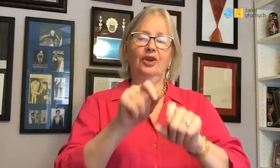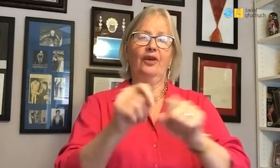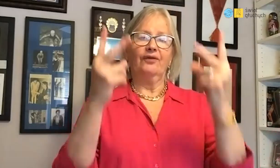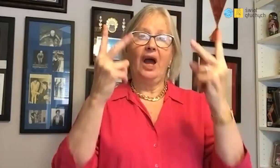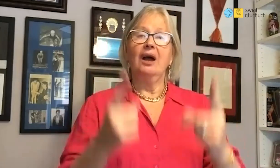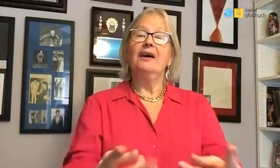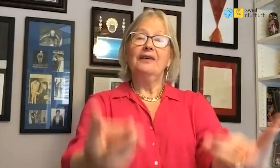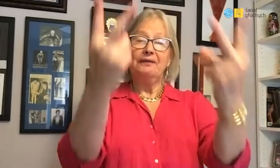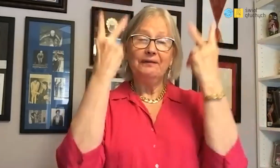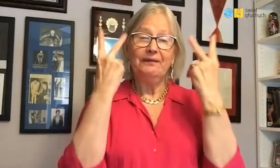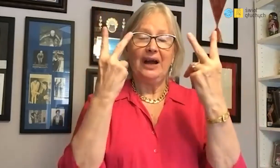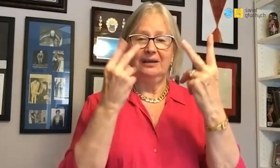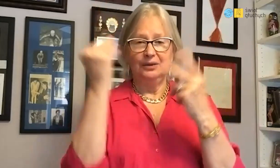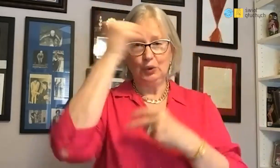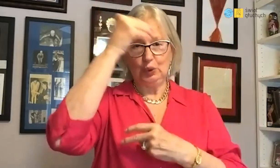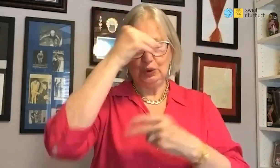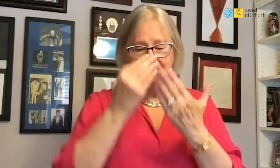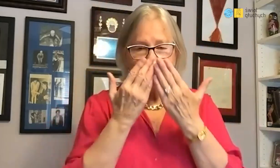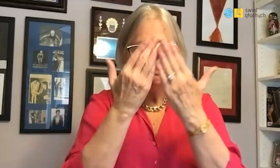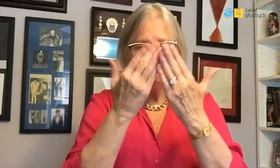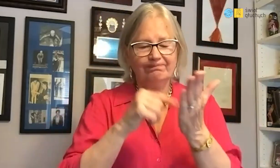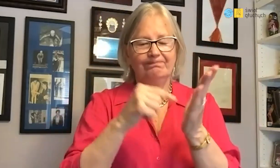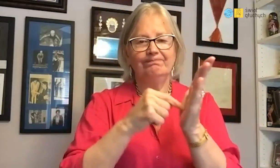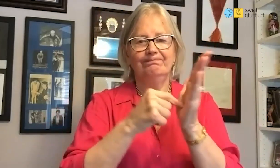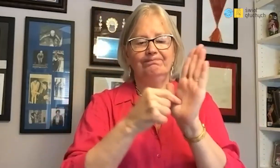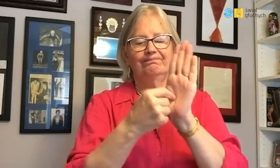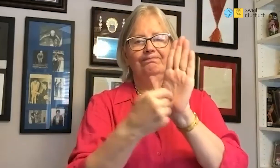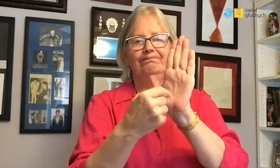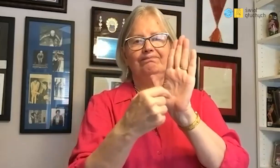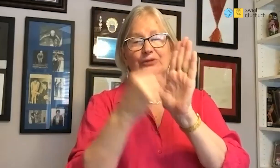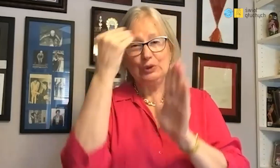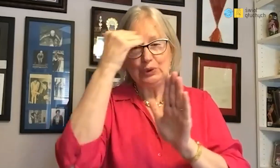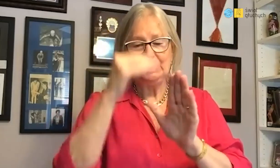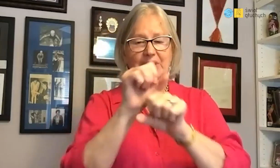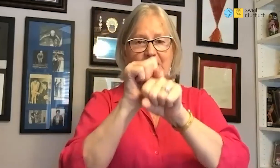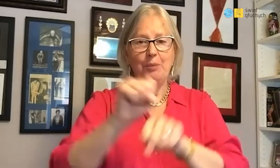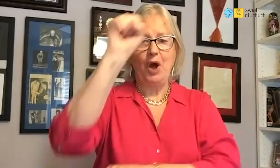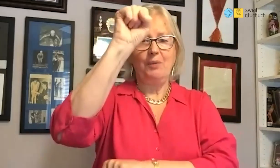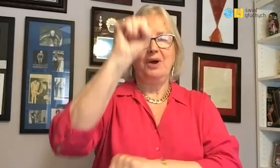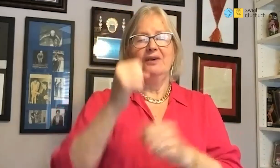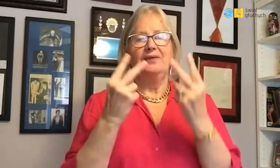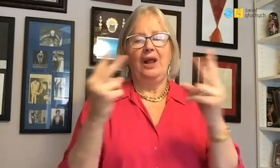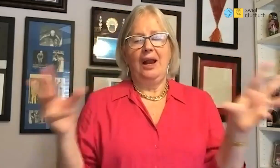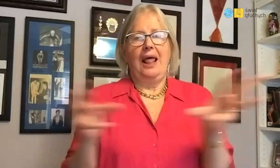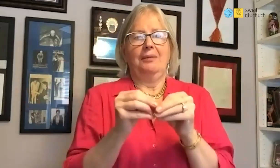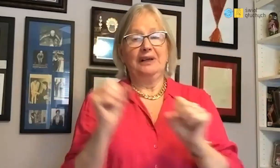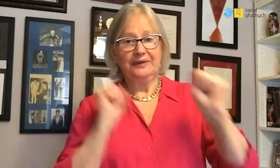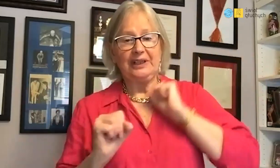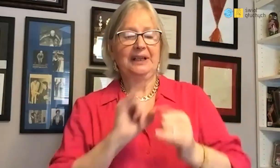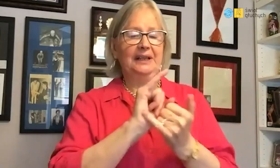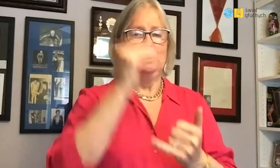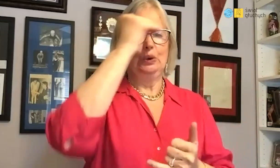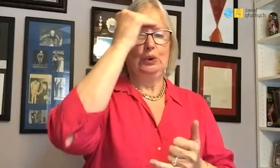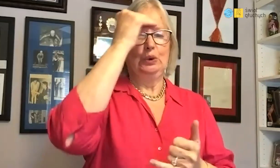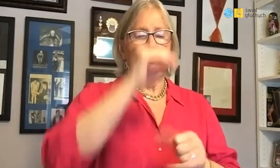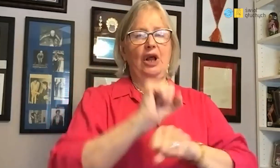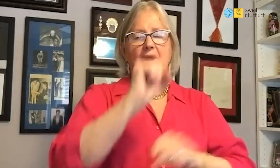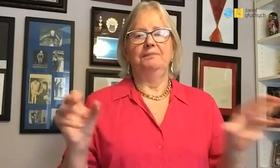It is also very important that combine learning with exercises.